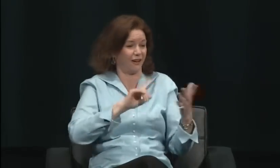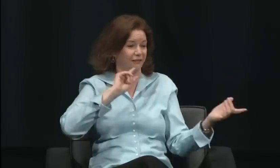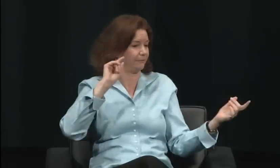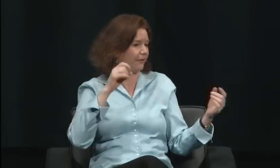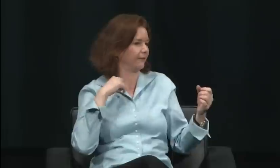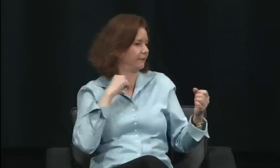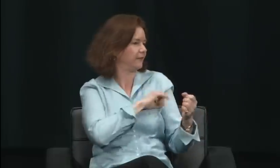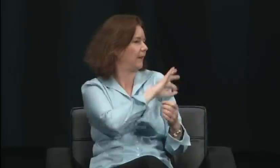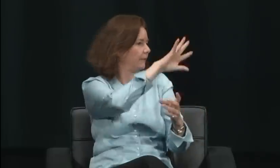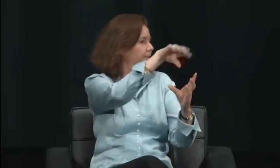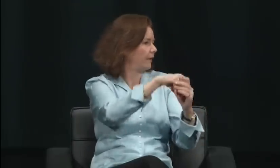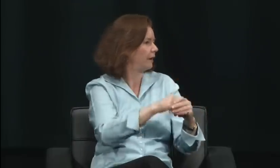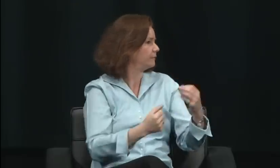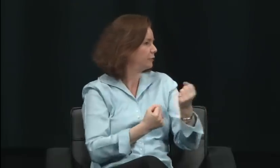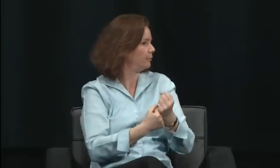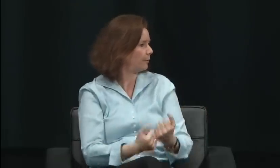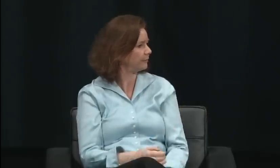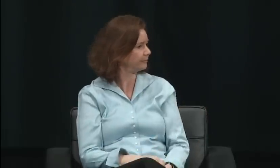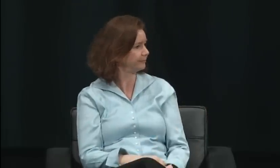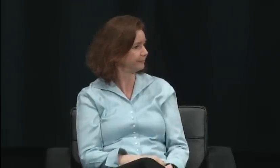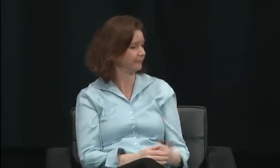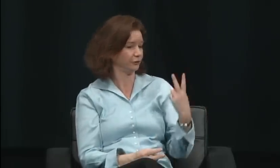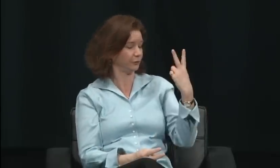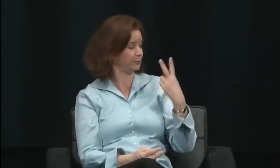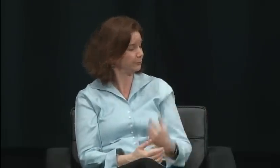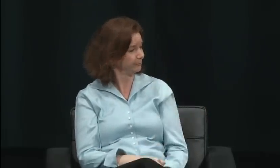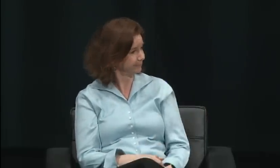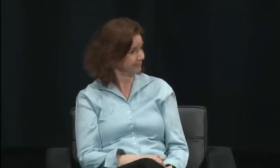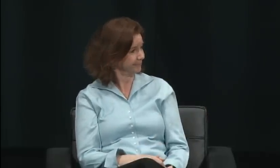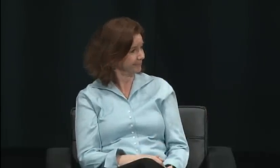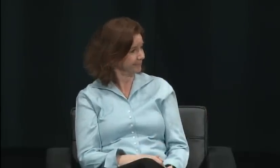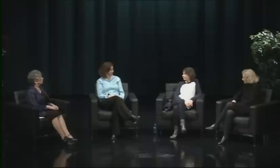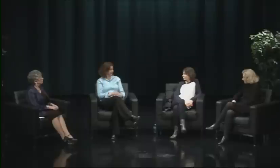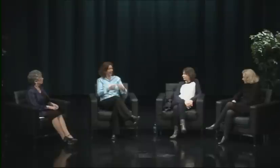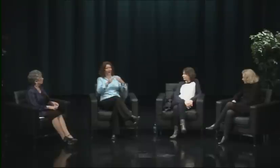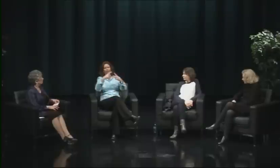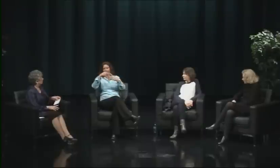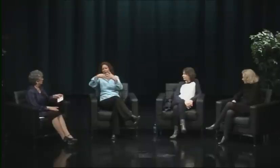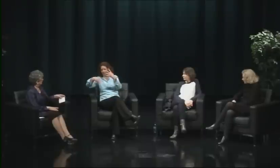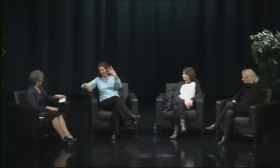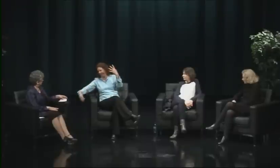If you could just pick one or two things that is most significant for you,